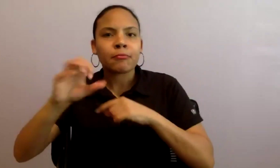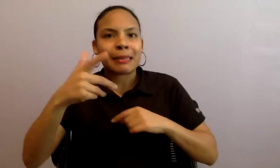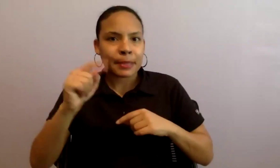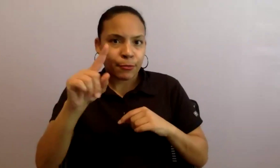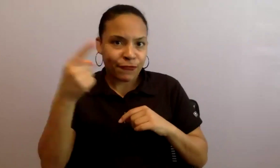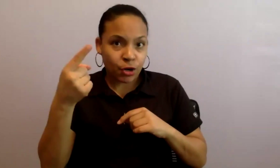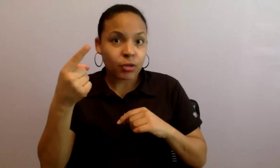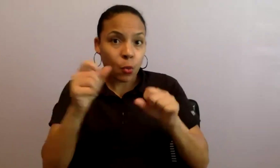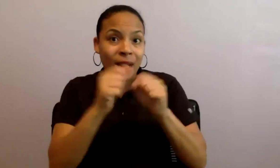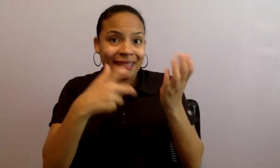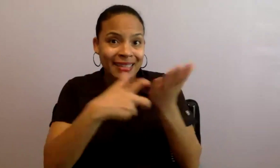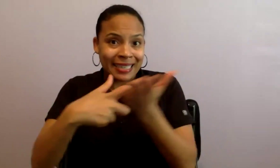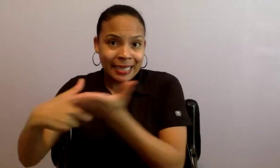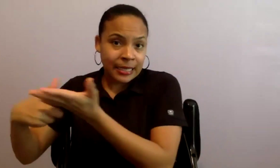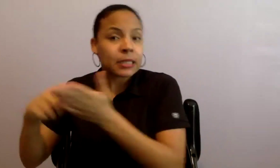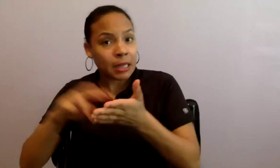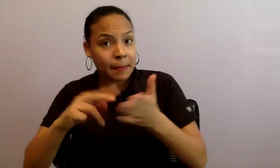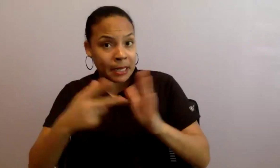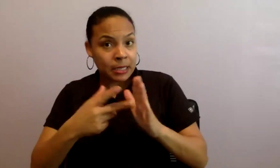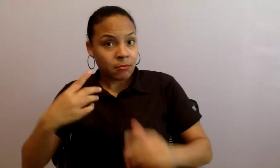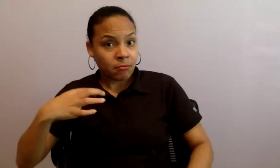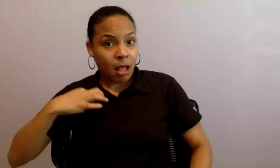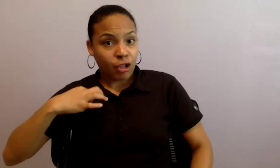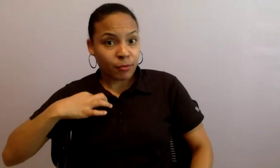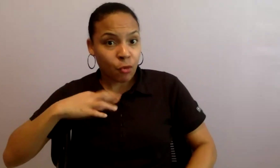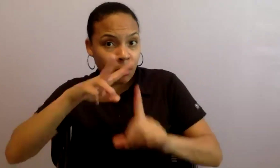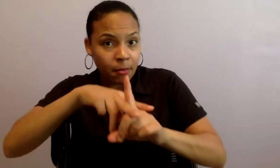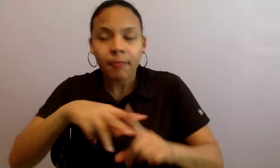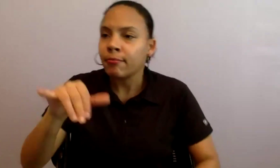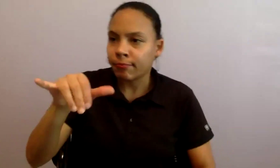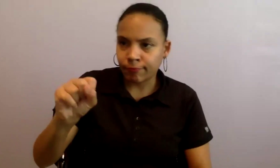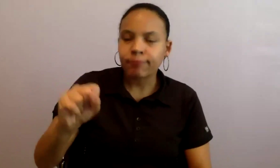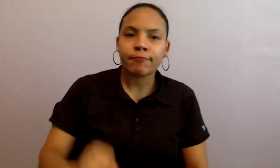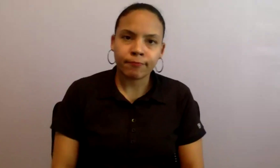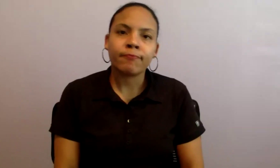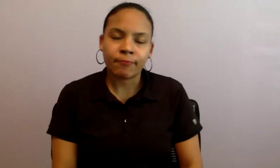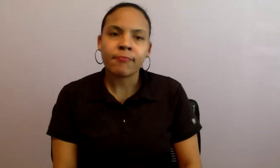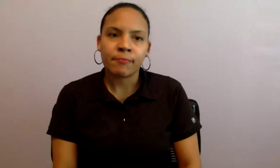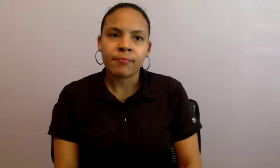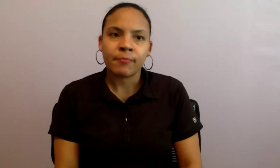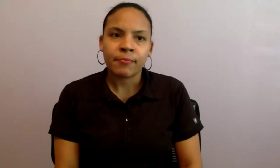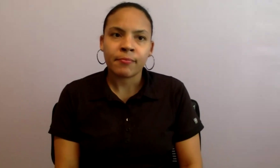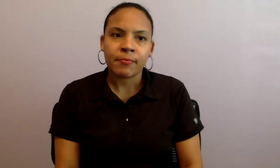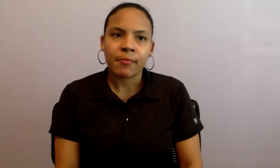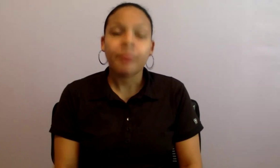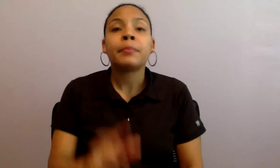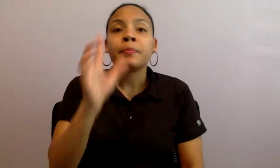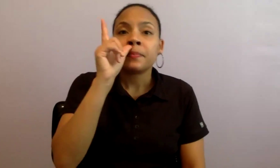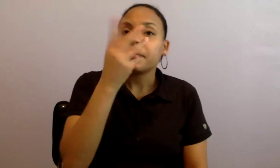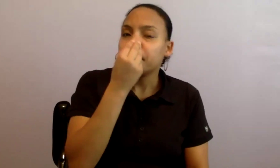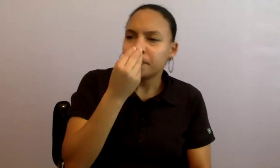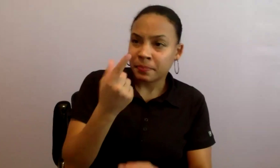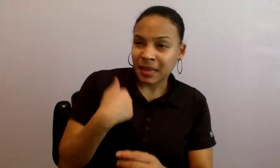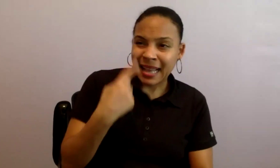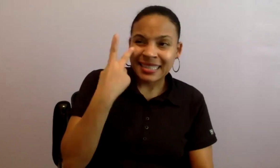project eligible? Yes. Simple. That one is ‑‑ LEILANI: I see one, Quita, that I want to jump to,